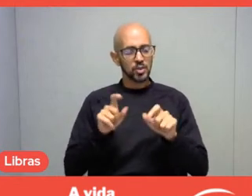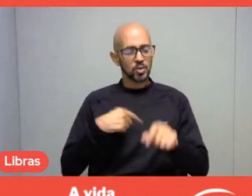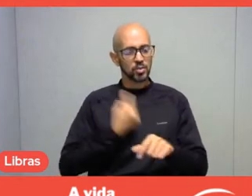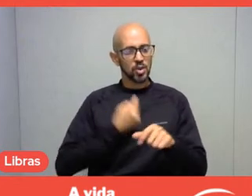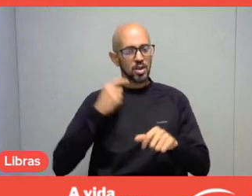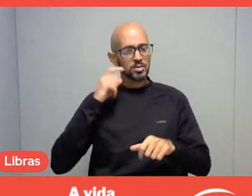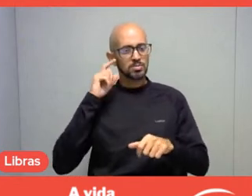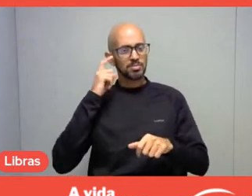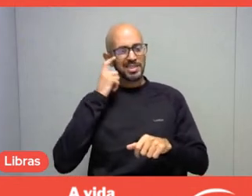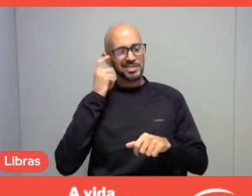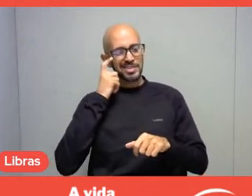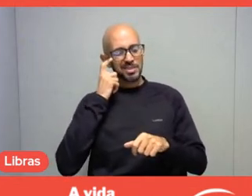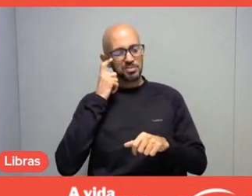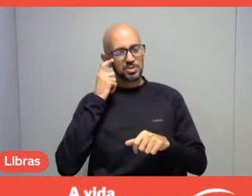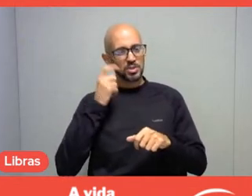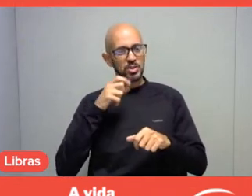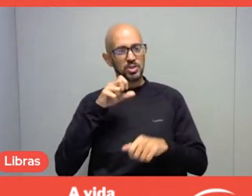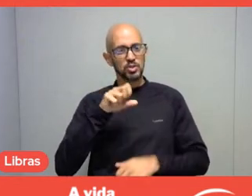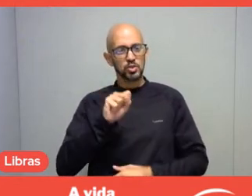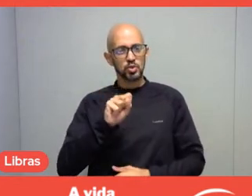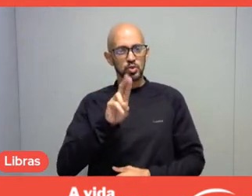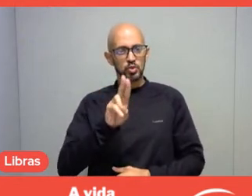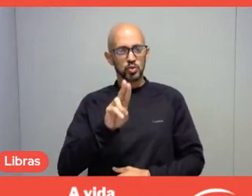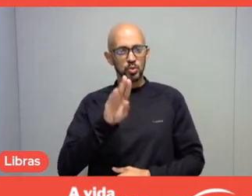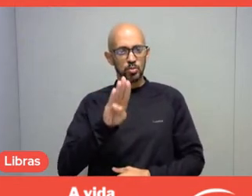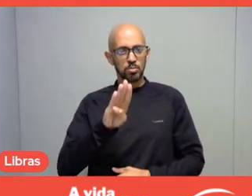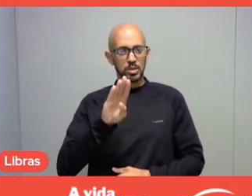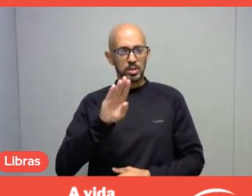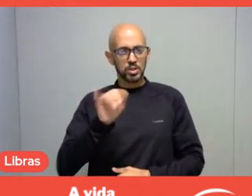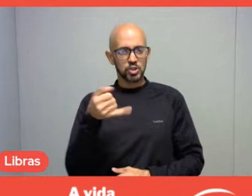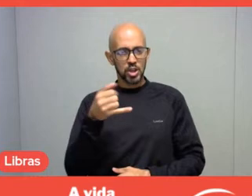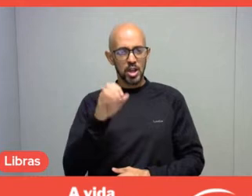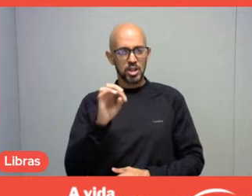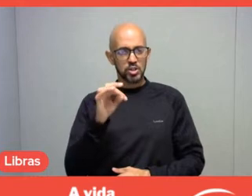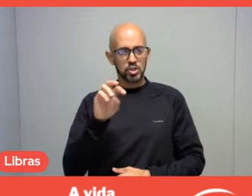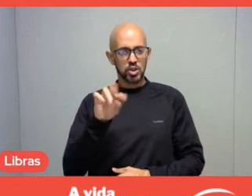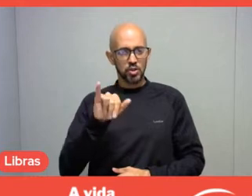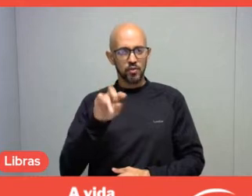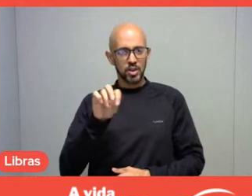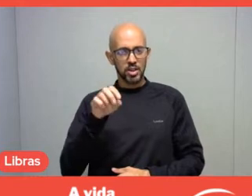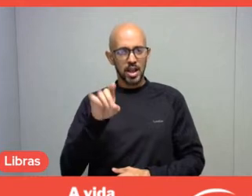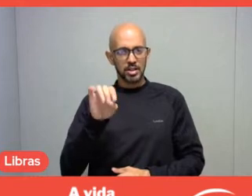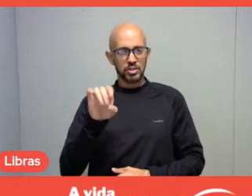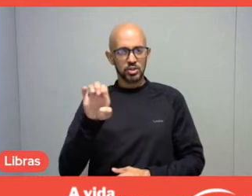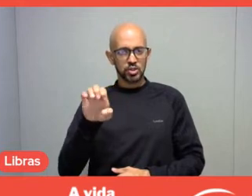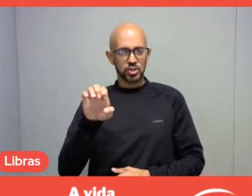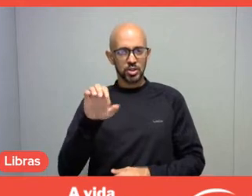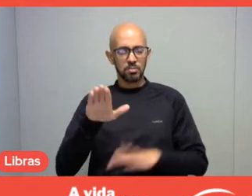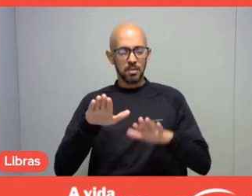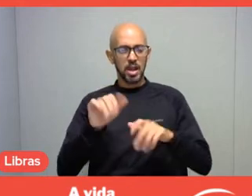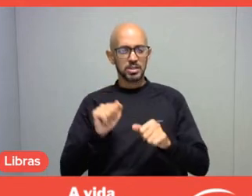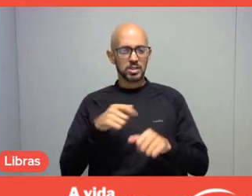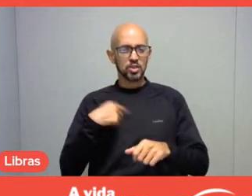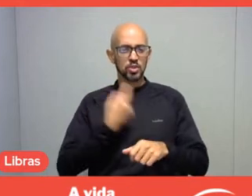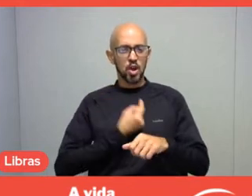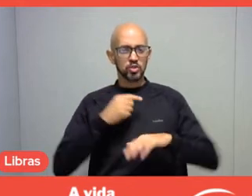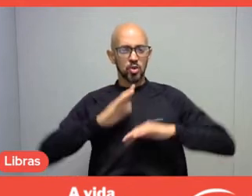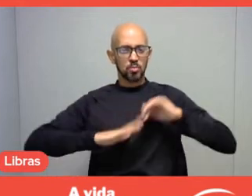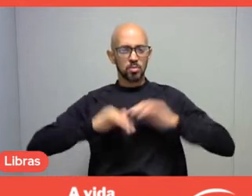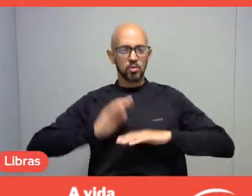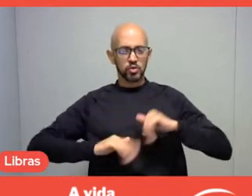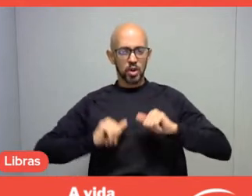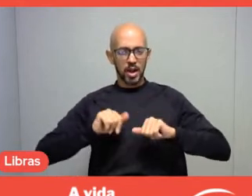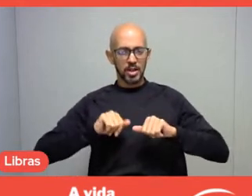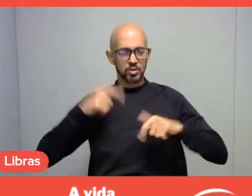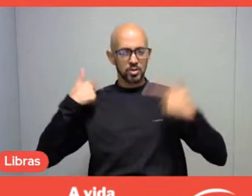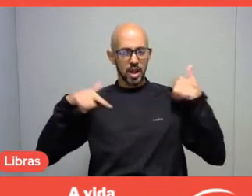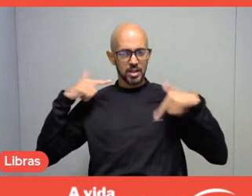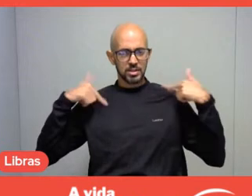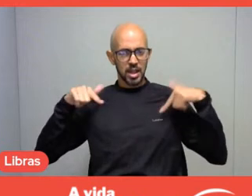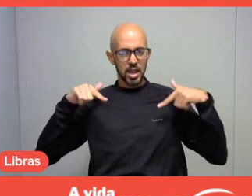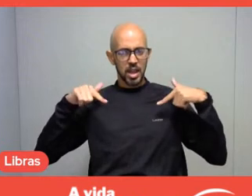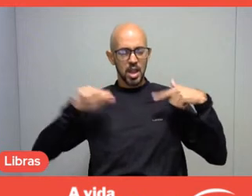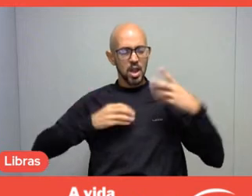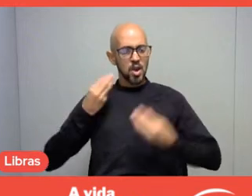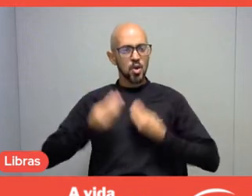However, as leisure professionals, how should we behave?